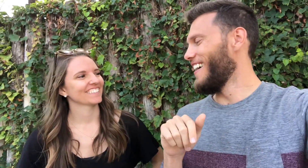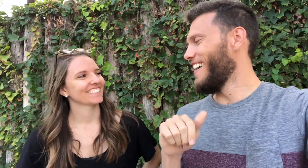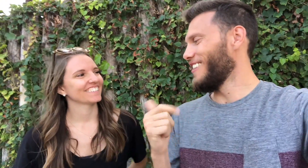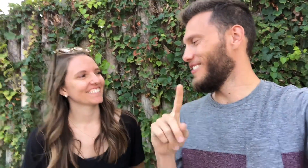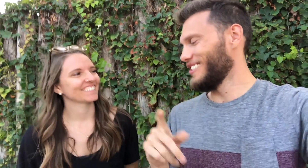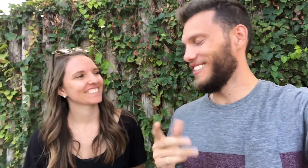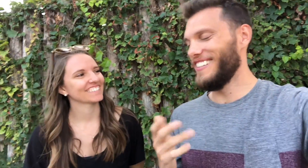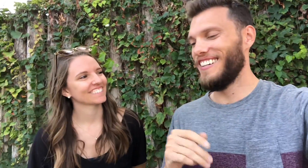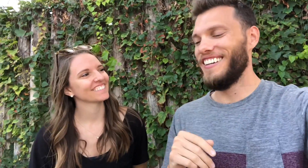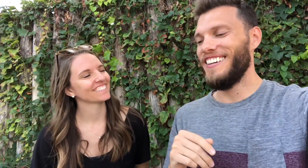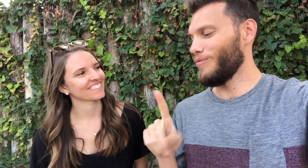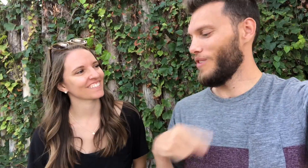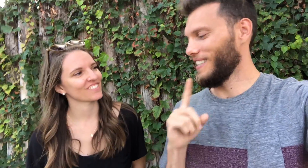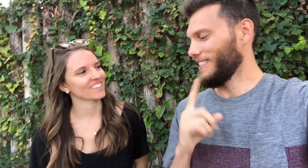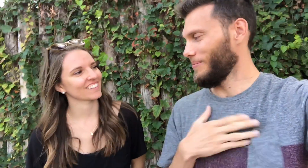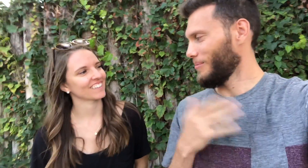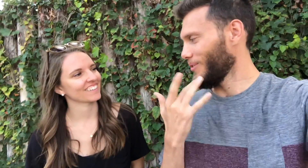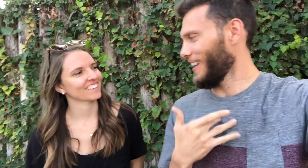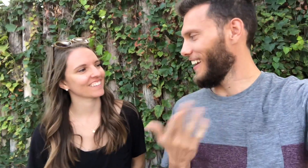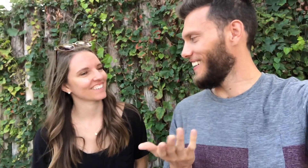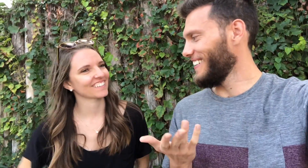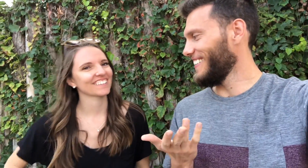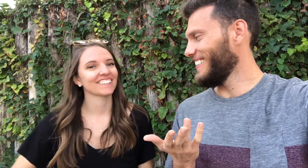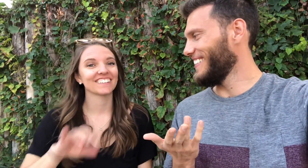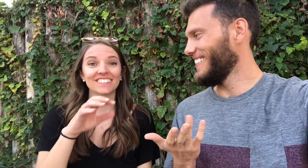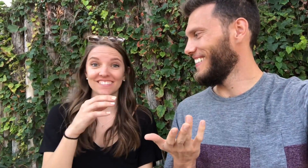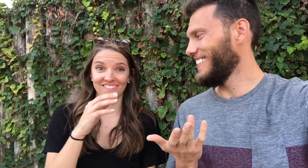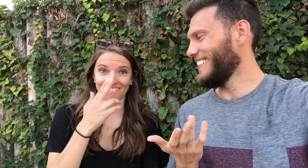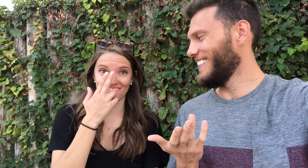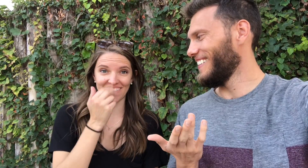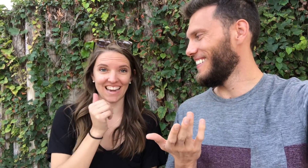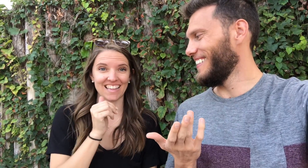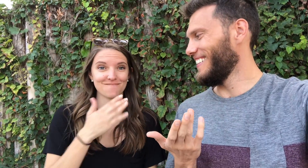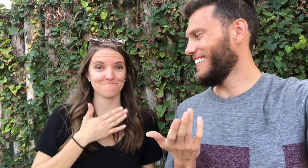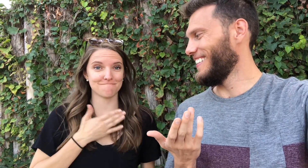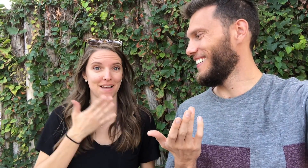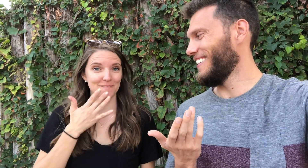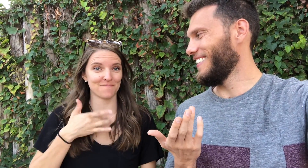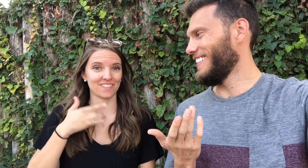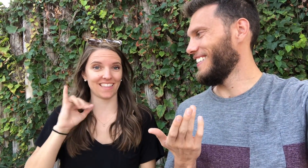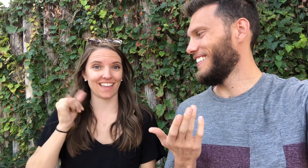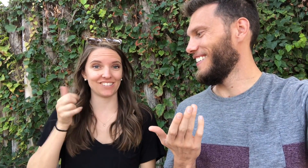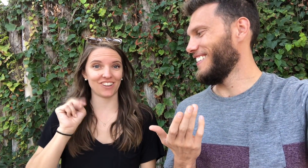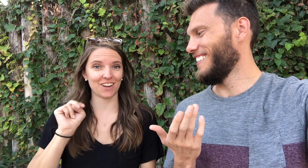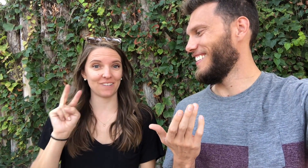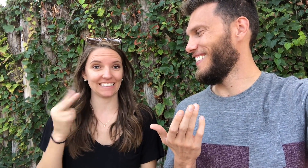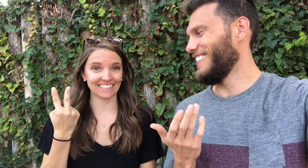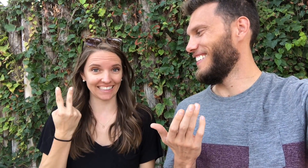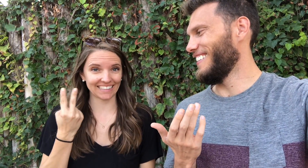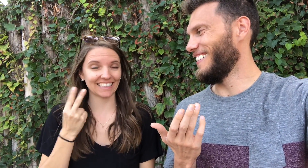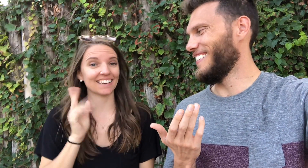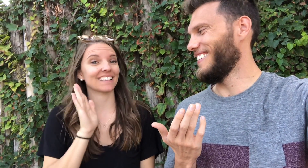Next question, when is my birthday? Well, its funny because my birthday is January 2nd.